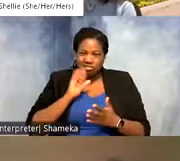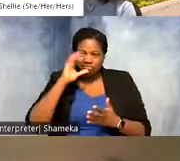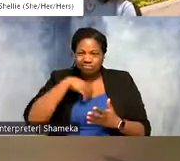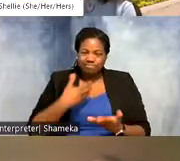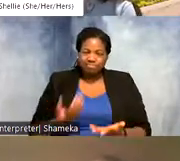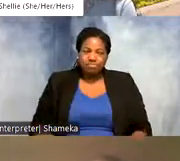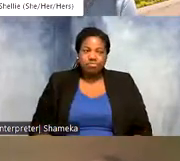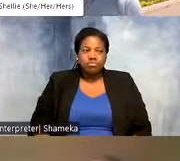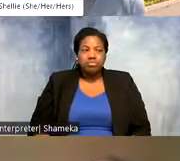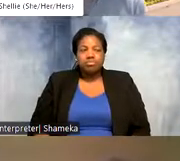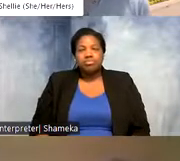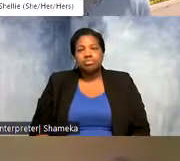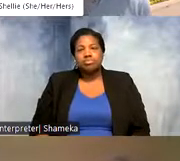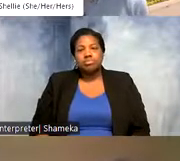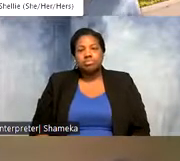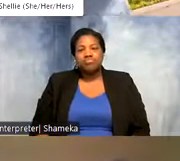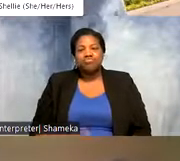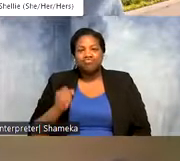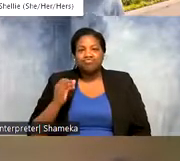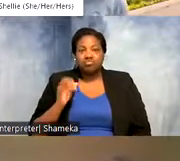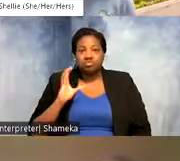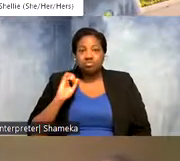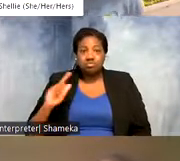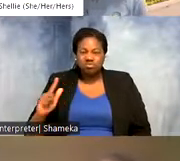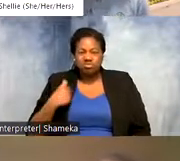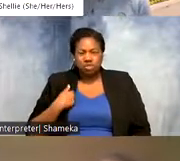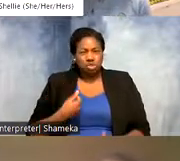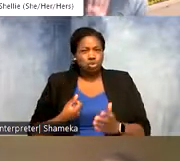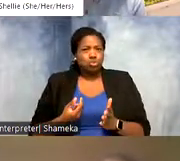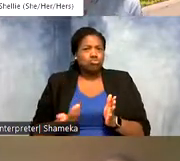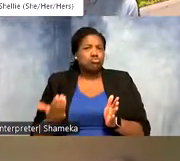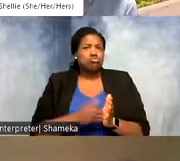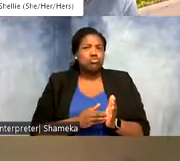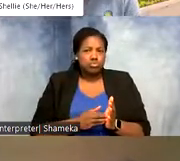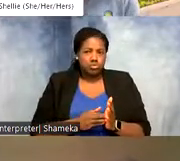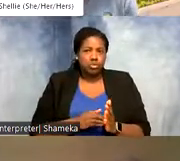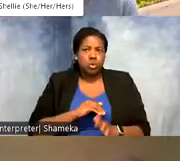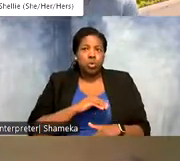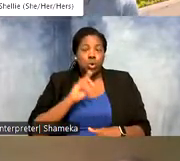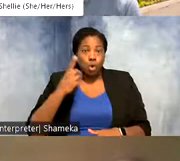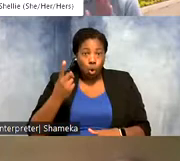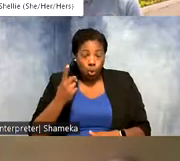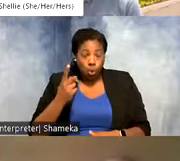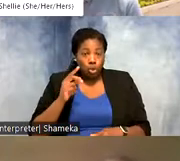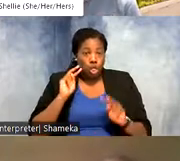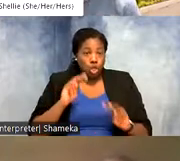Shellie: that is so so cool. So just to repeat, this is we are only looking at a map of data points